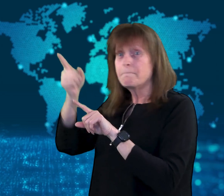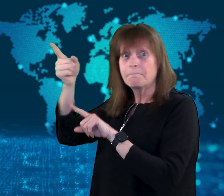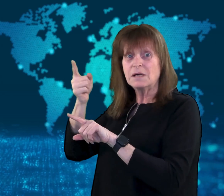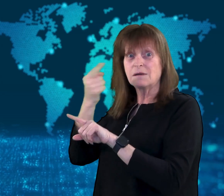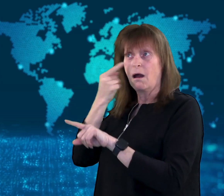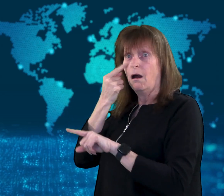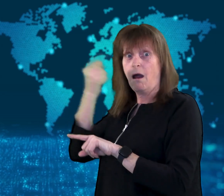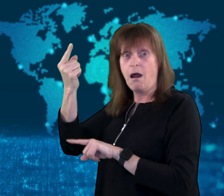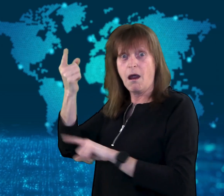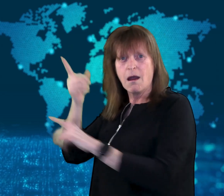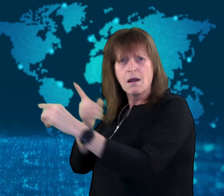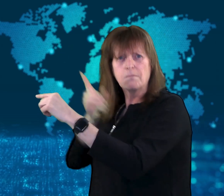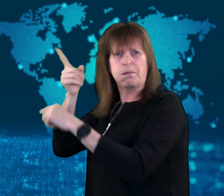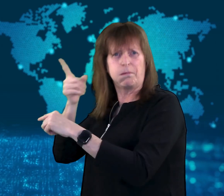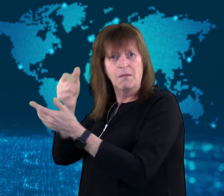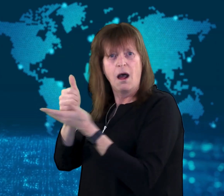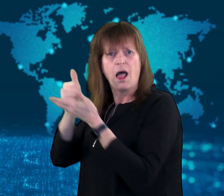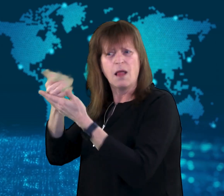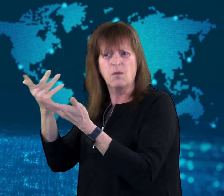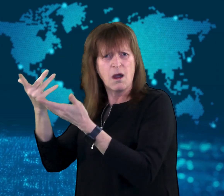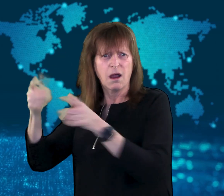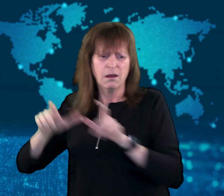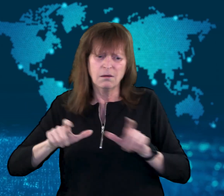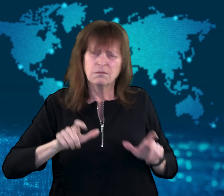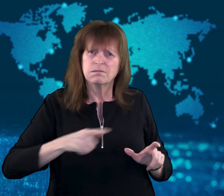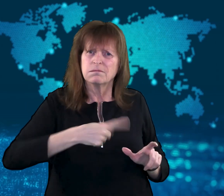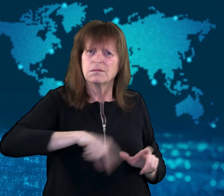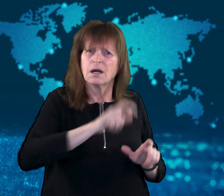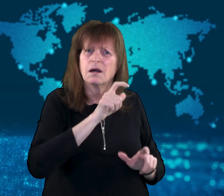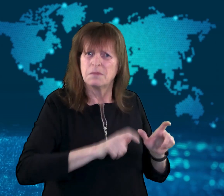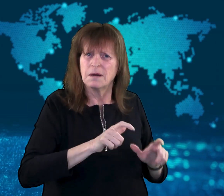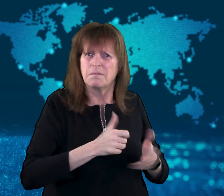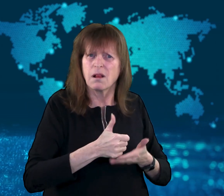help protect civilians.